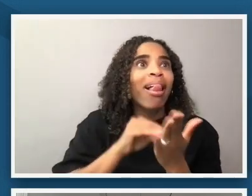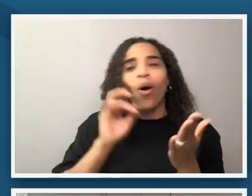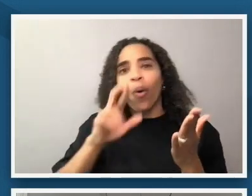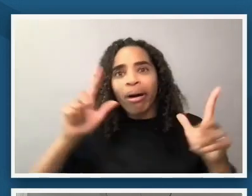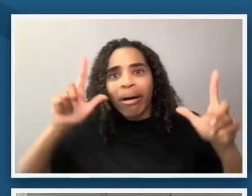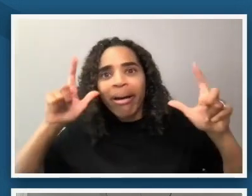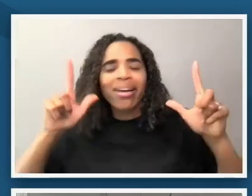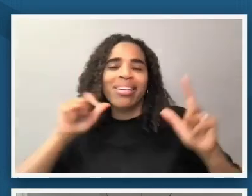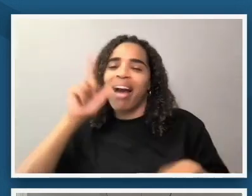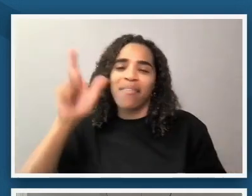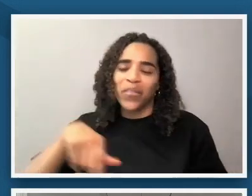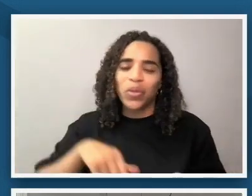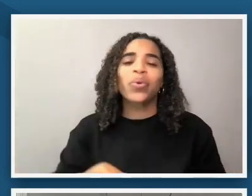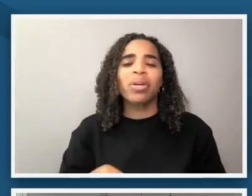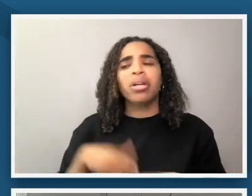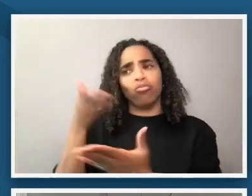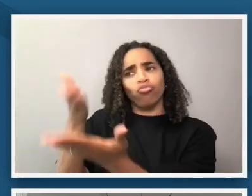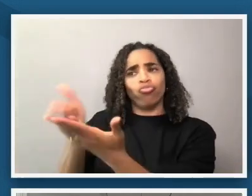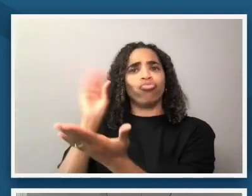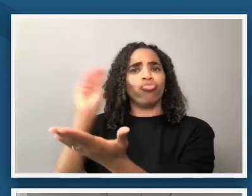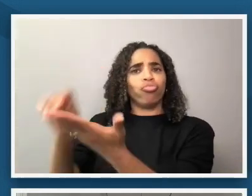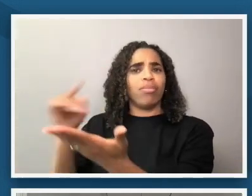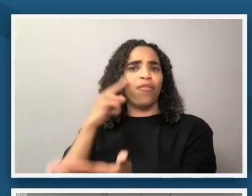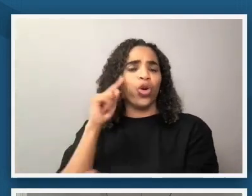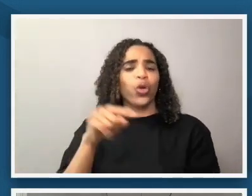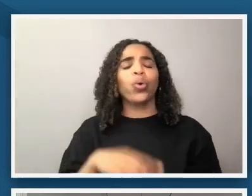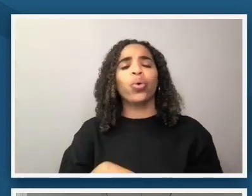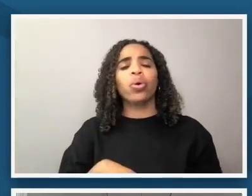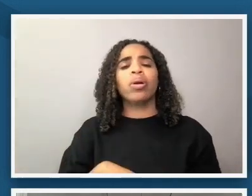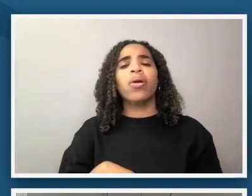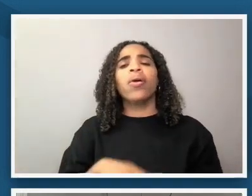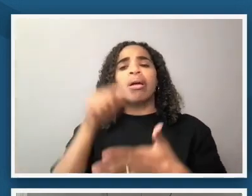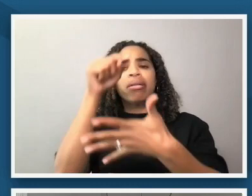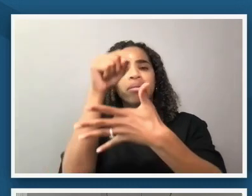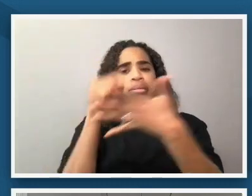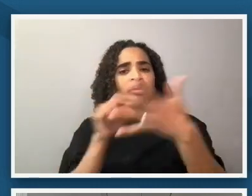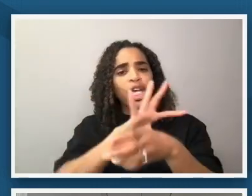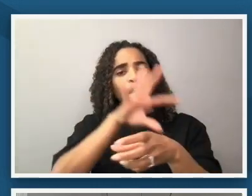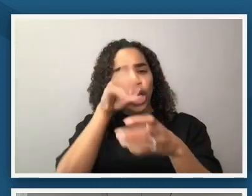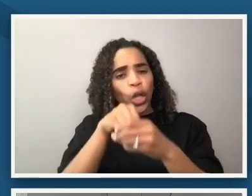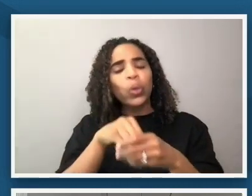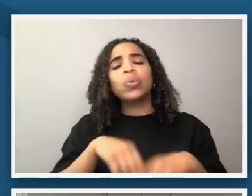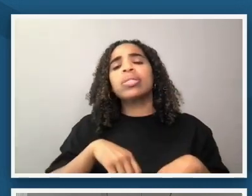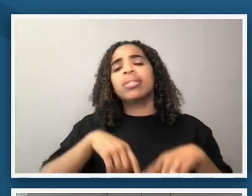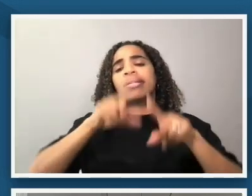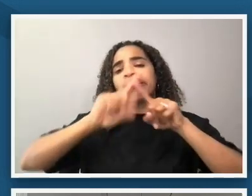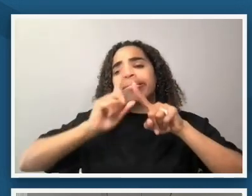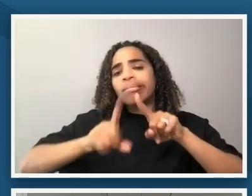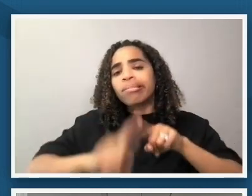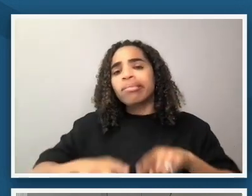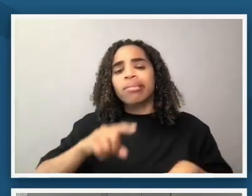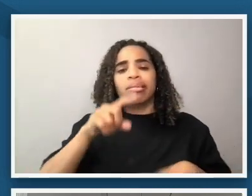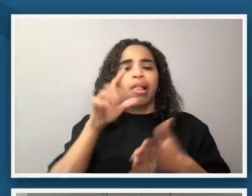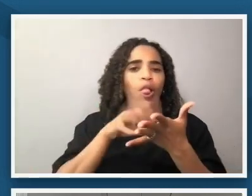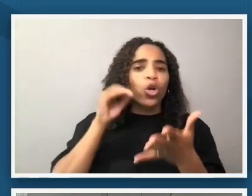um but what we've really done here is we've tried to give you um a number of